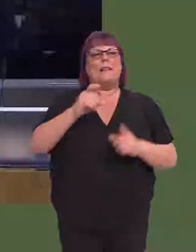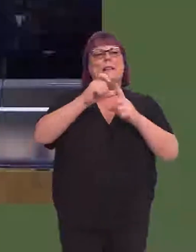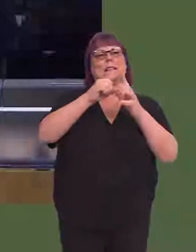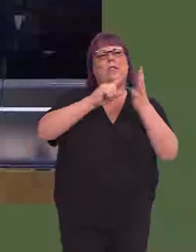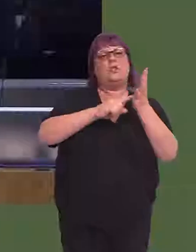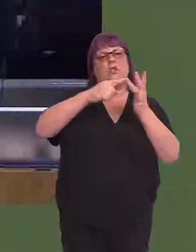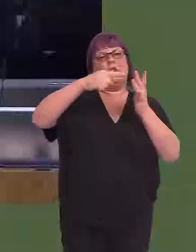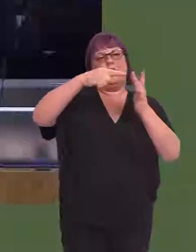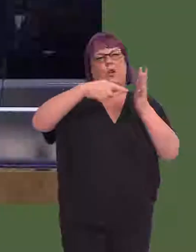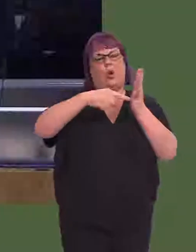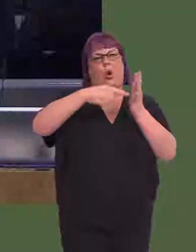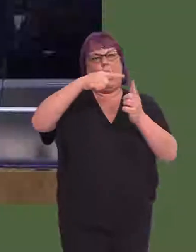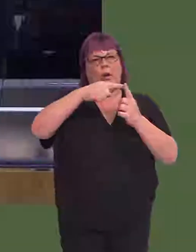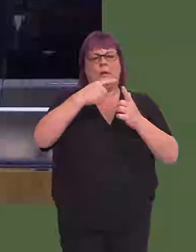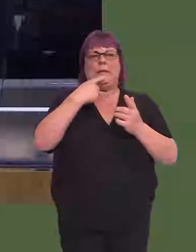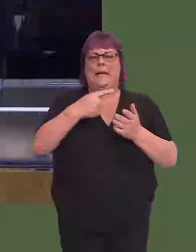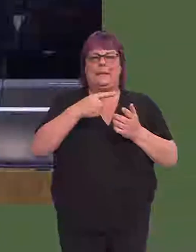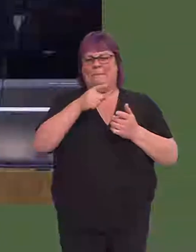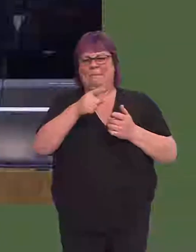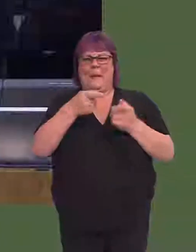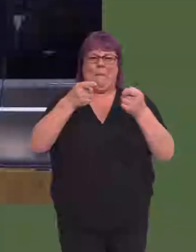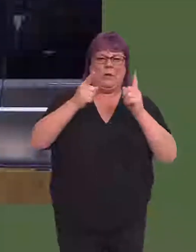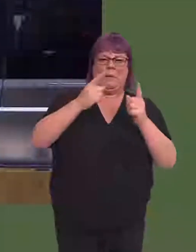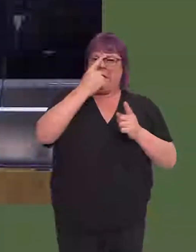and in responding to a question from Deloitte on whether there is sufficient project management